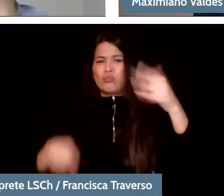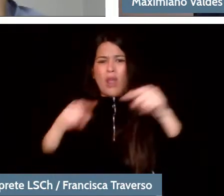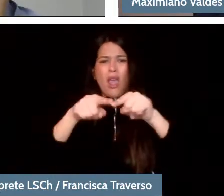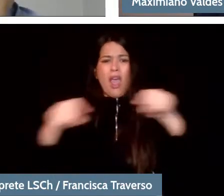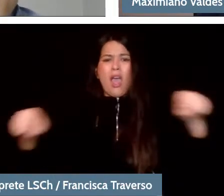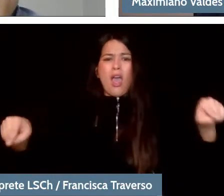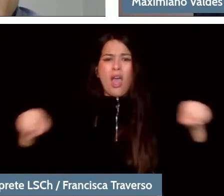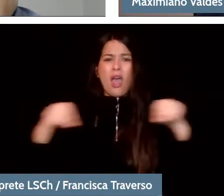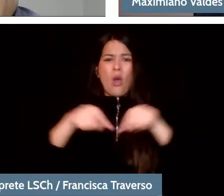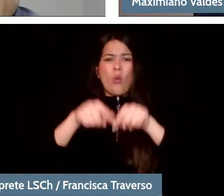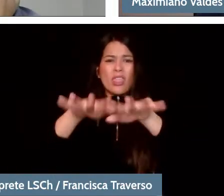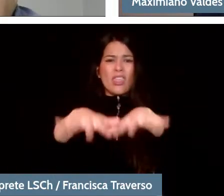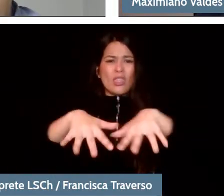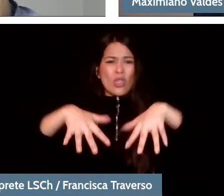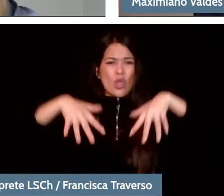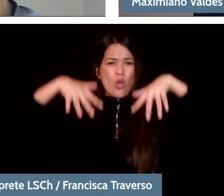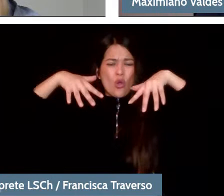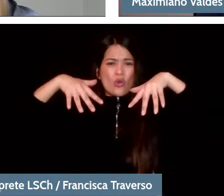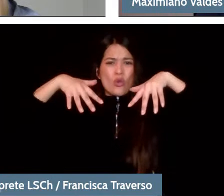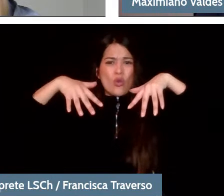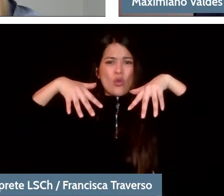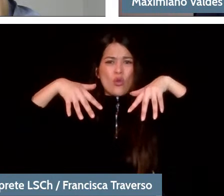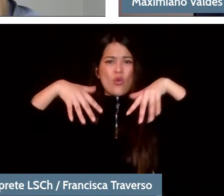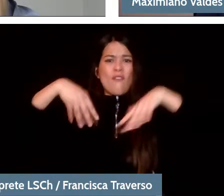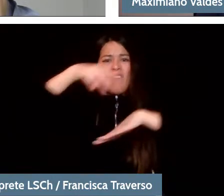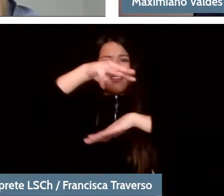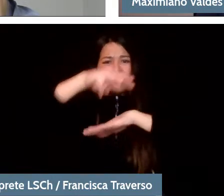the auditoriums, of course, in Barcelona there are three theaters.